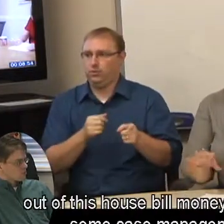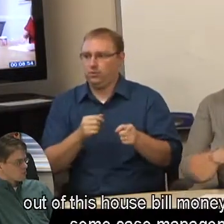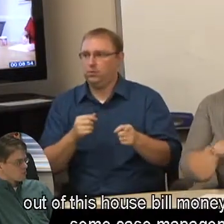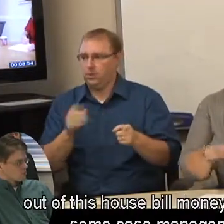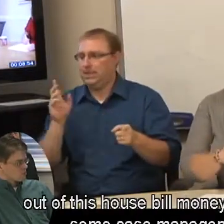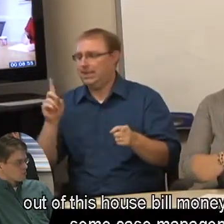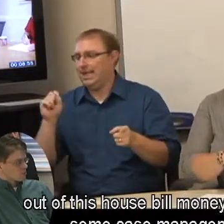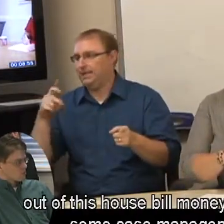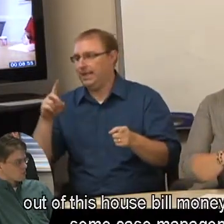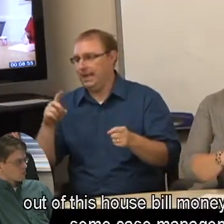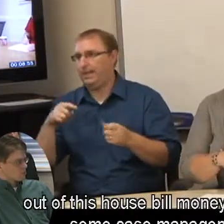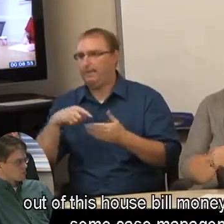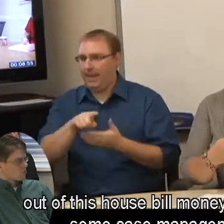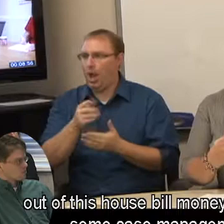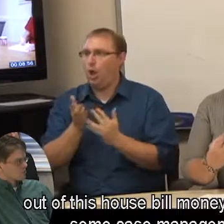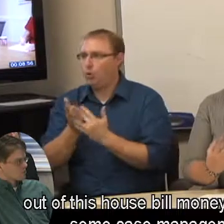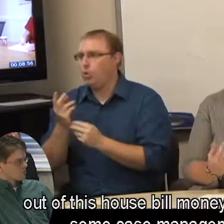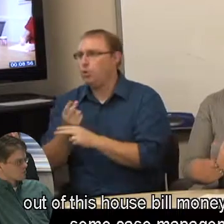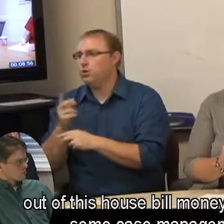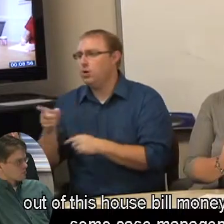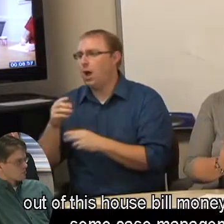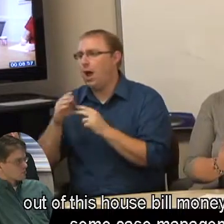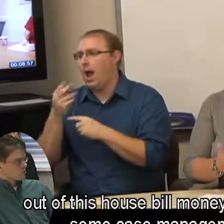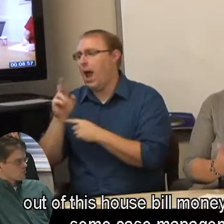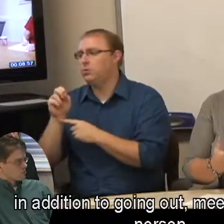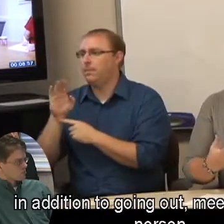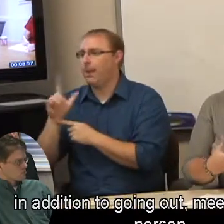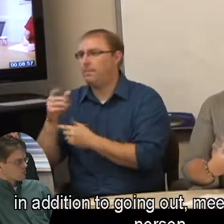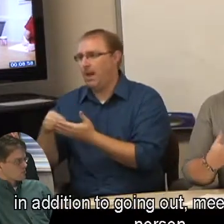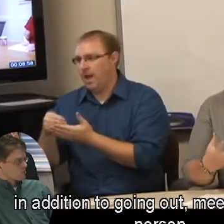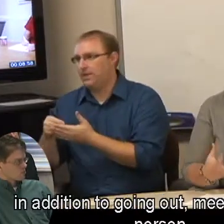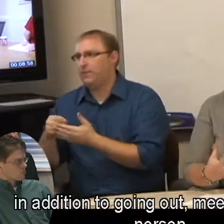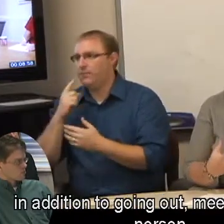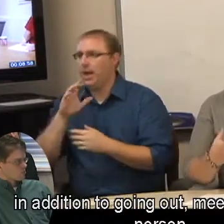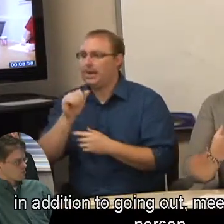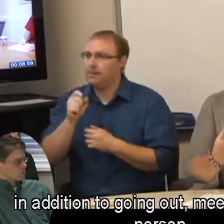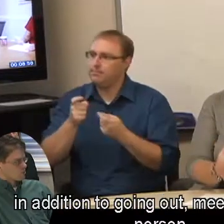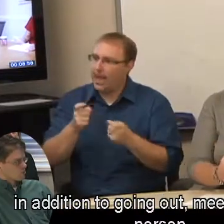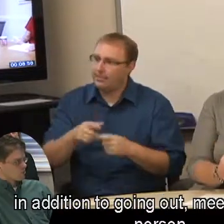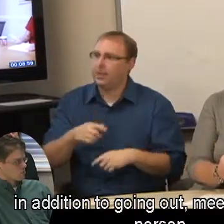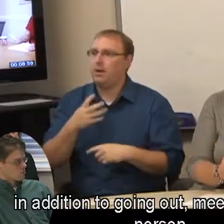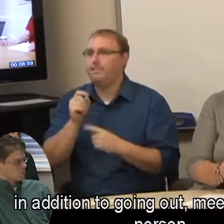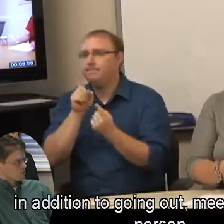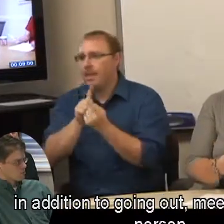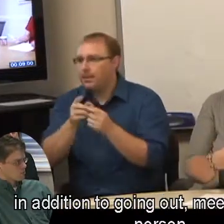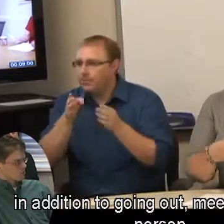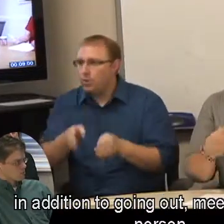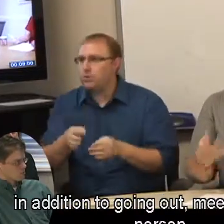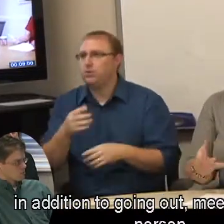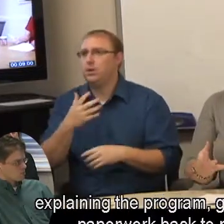out of this house bill money to provide some case management in addition to going out, meeting with the person,